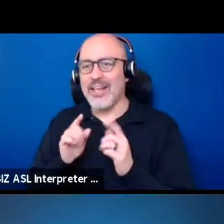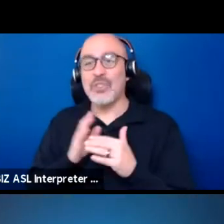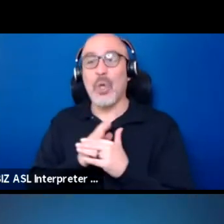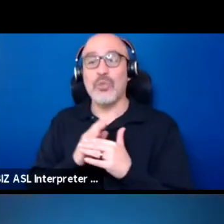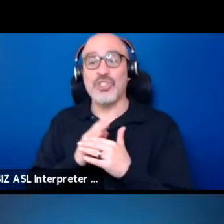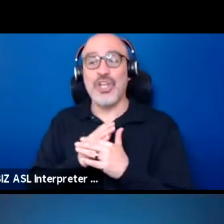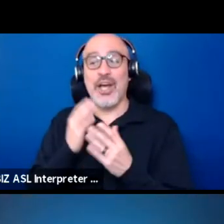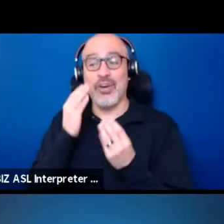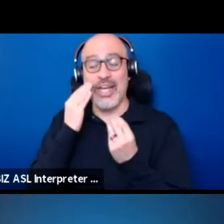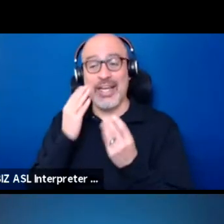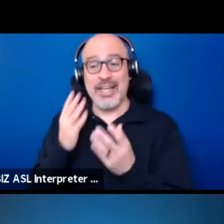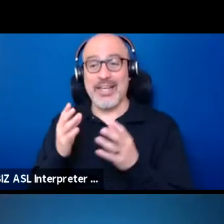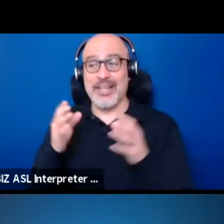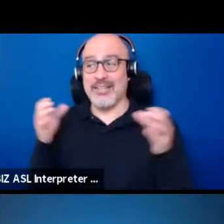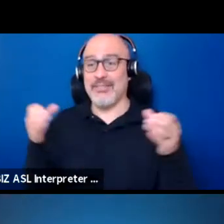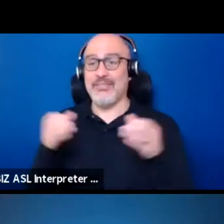and coming together is really beneficial.